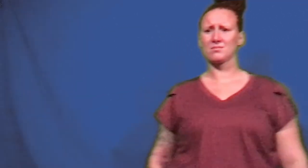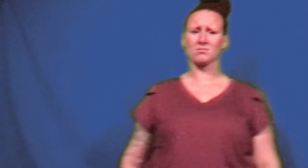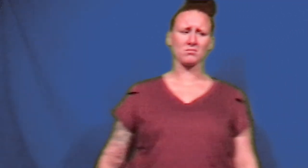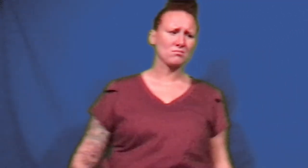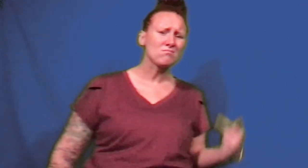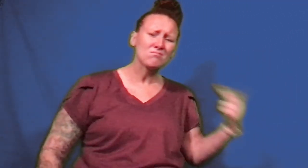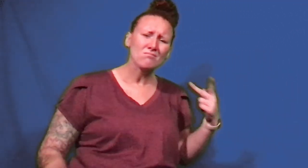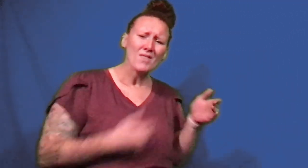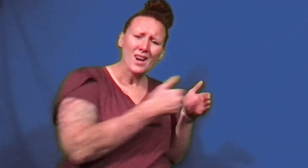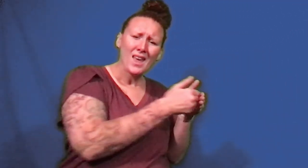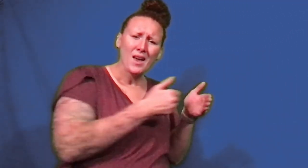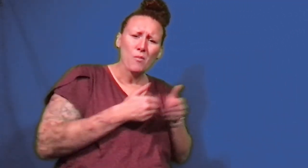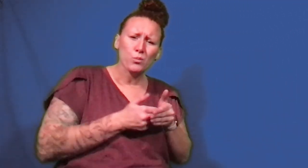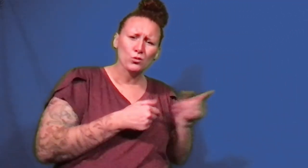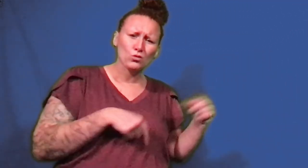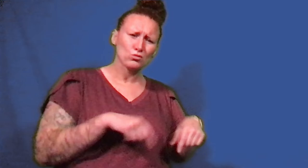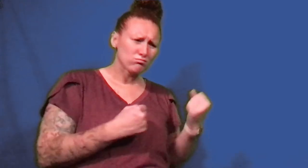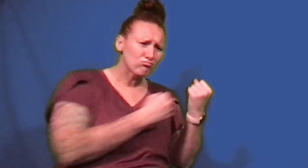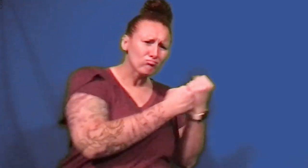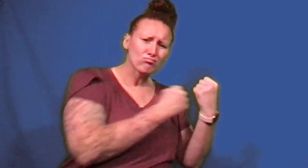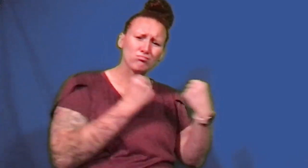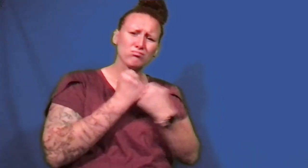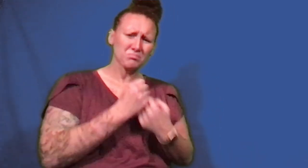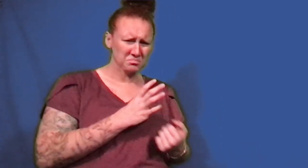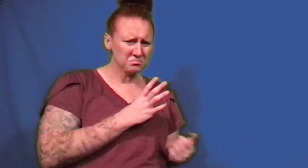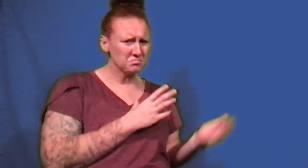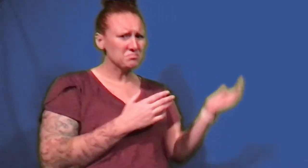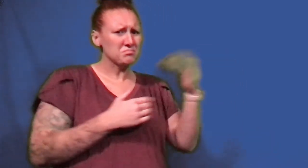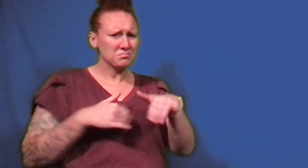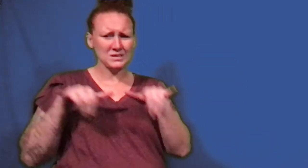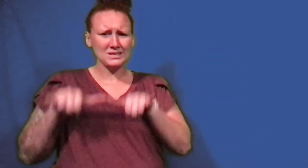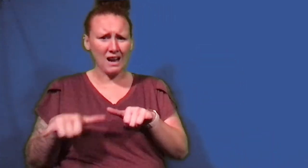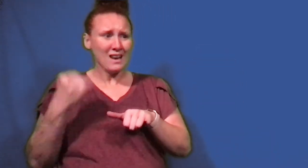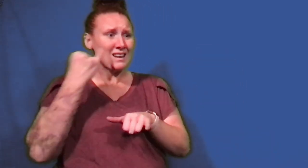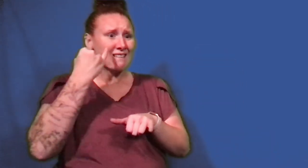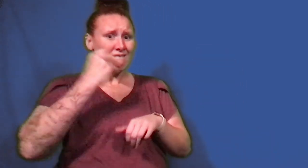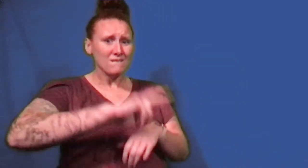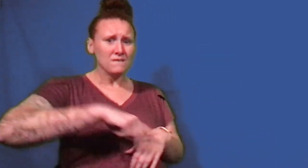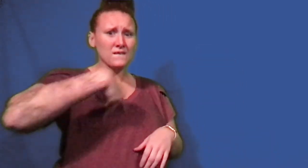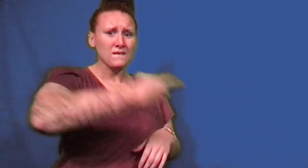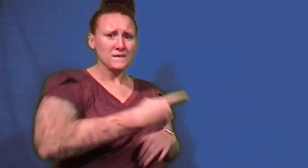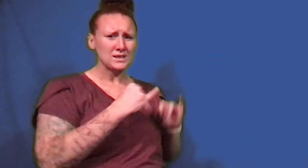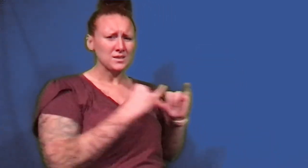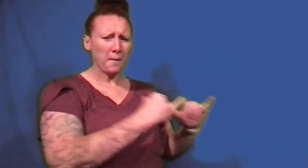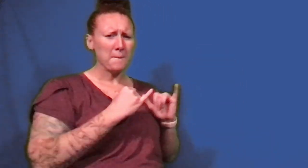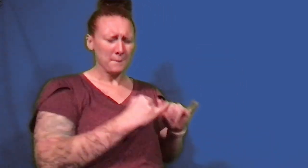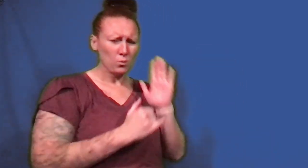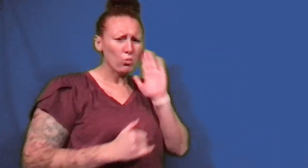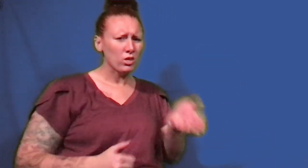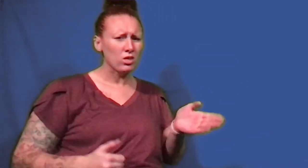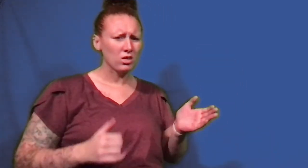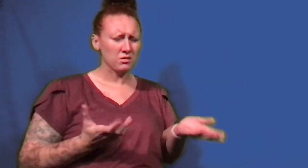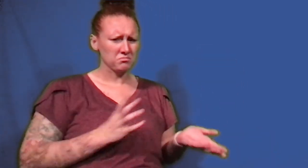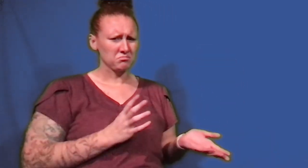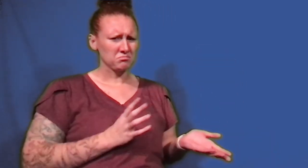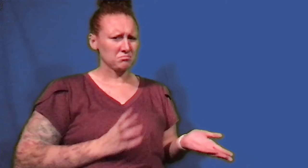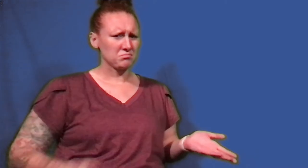We are neighbors, and it could have been us staying with you if things had been different.